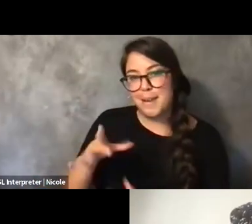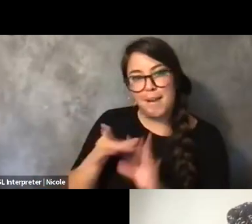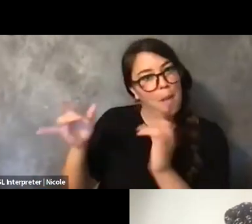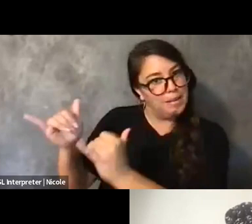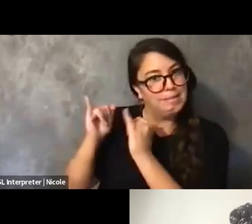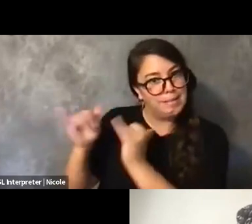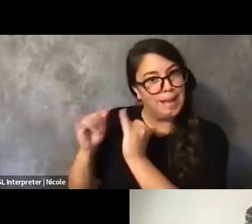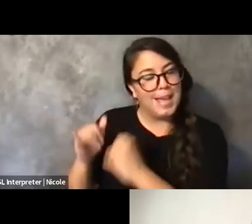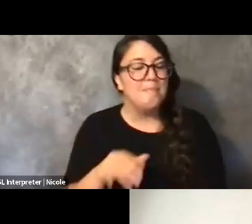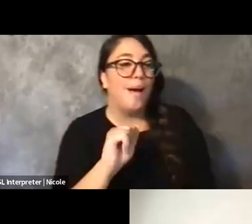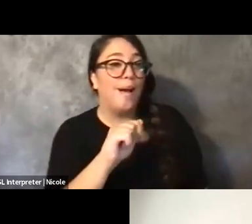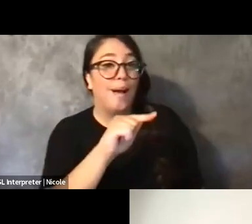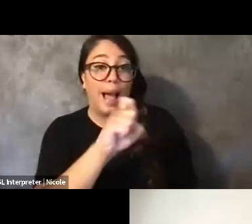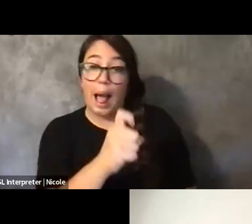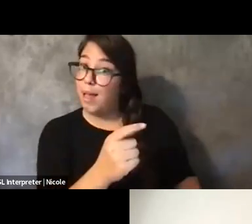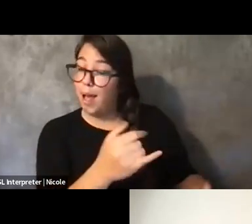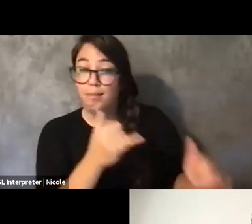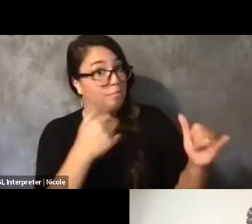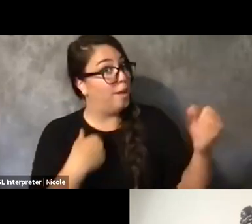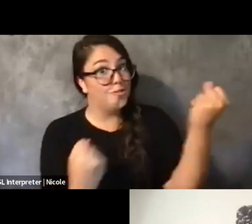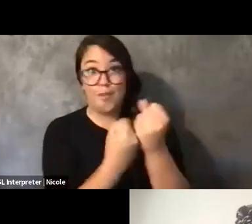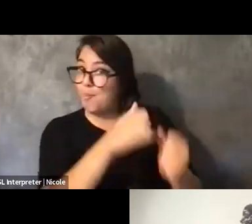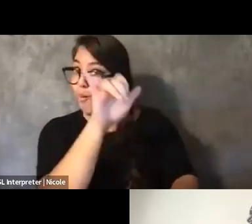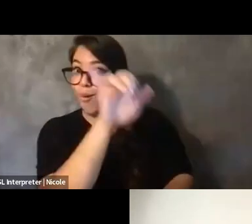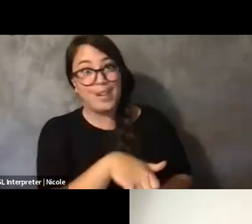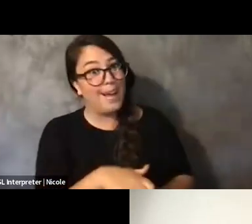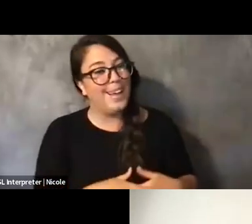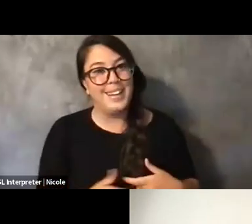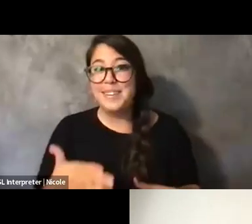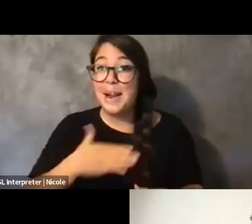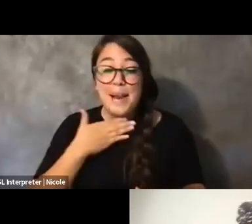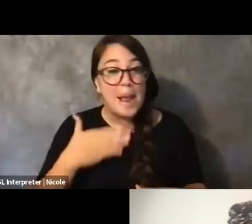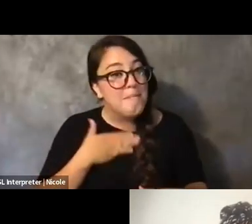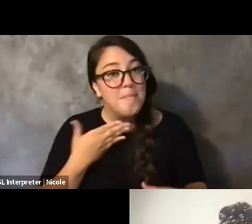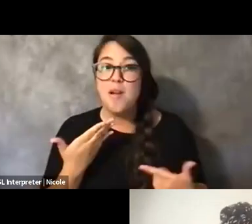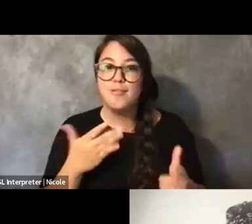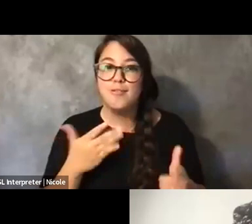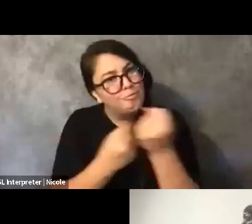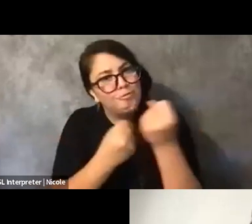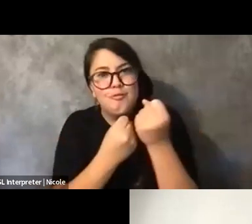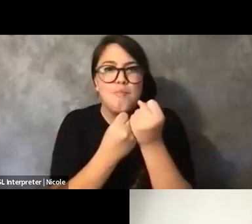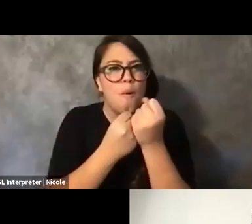Yeah, same. I fully, fully endorse that. Happy to attend to the body-minds in this space.